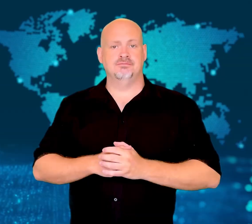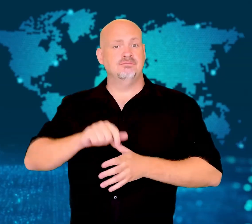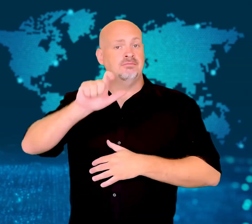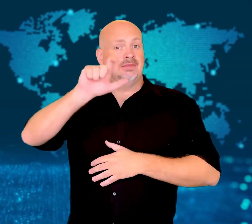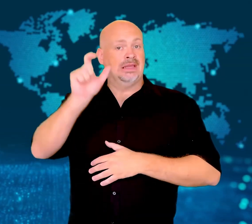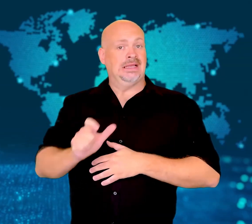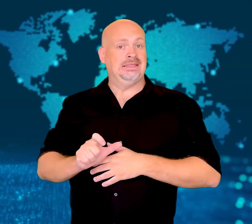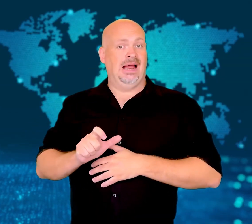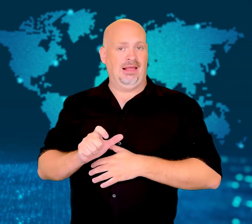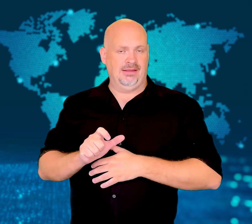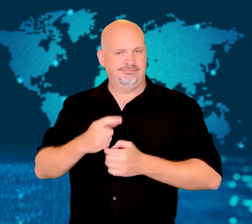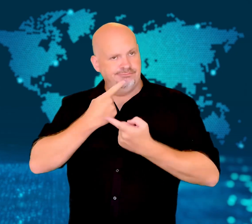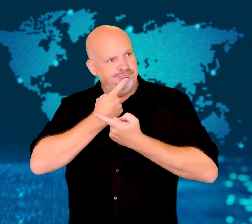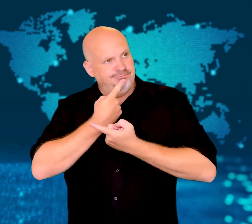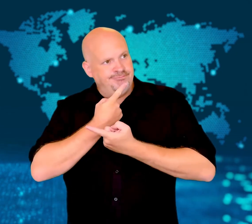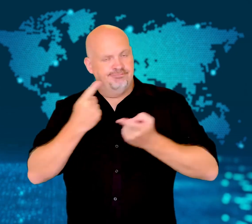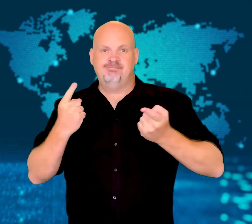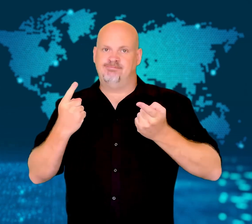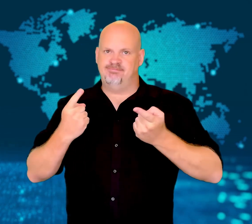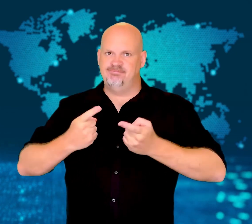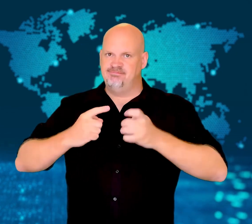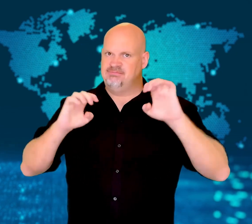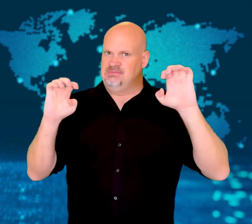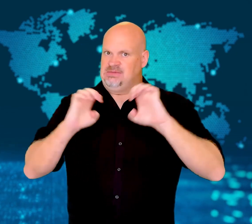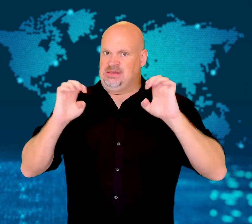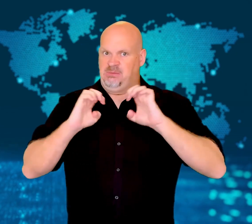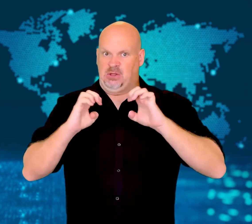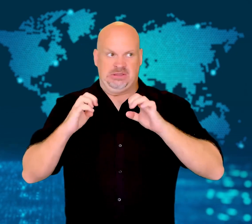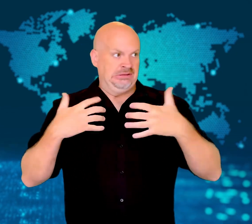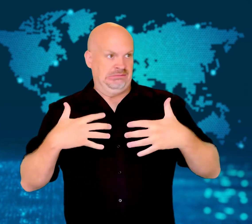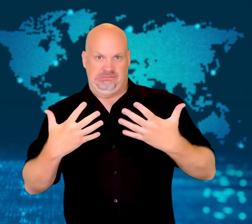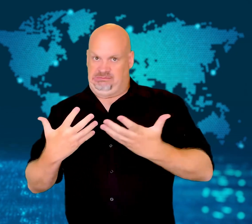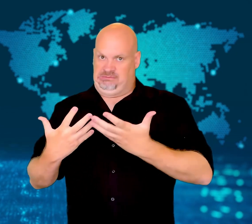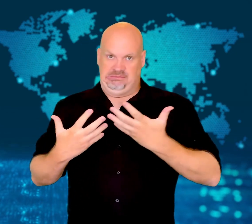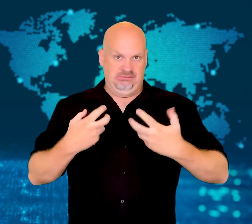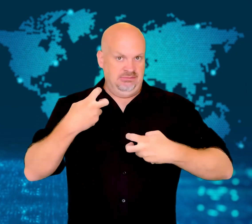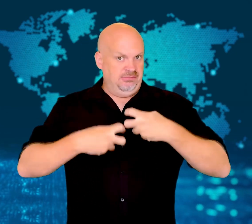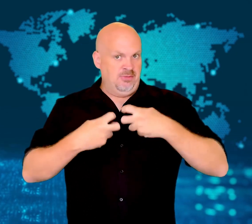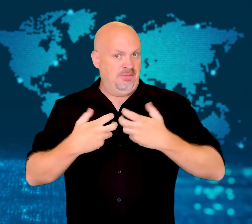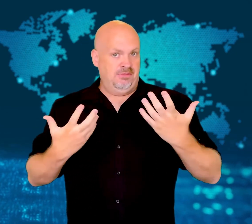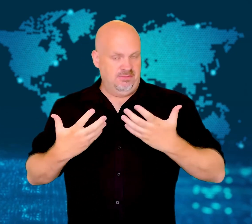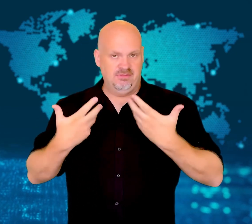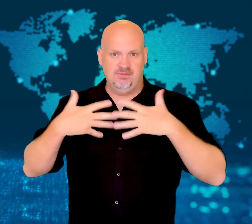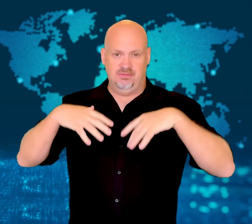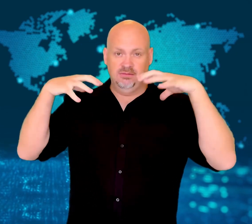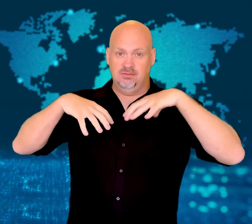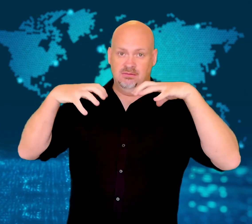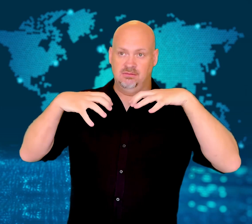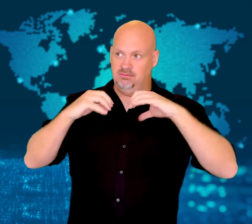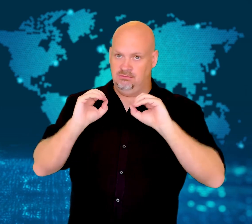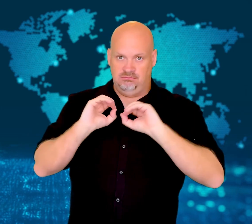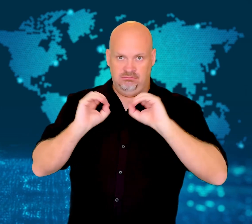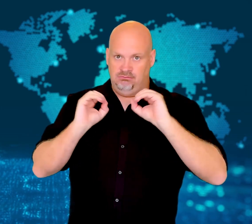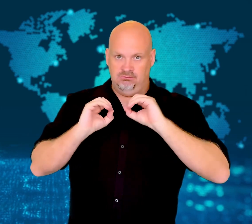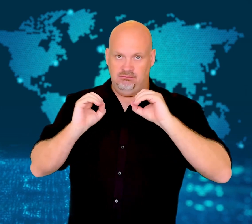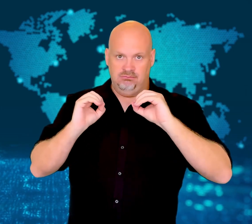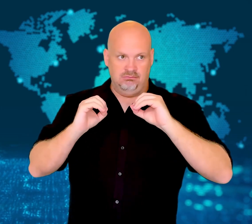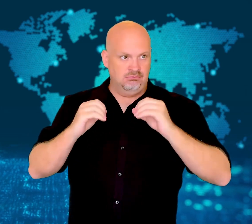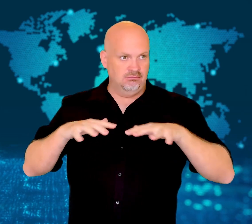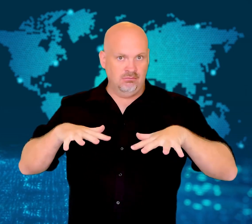[GAVIN]: Italy has declared a state of emergency after a drought